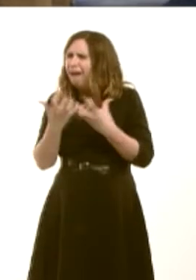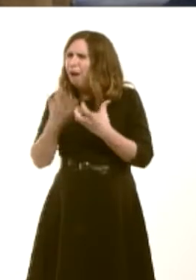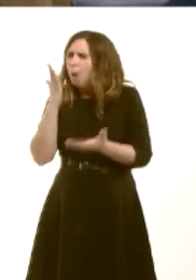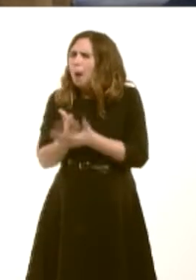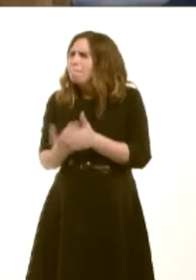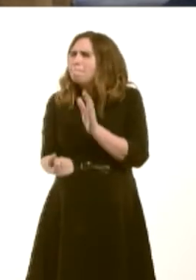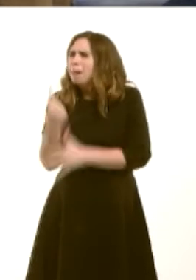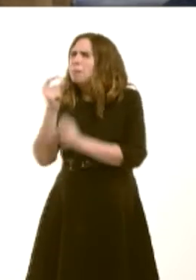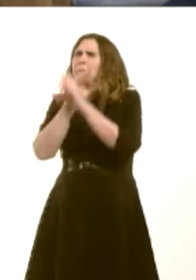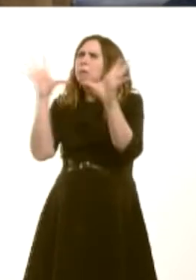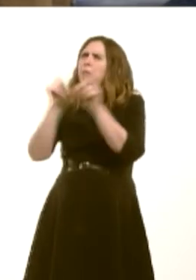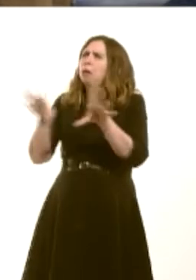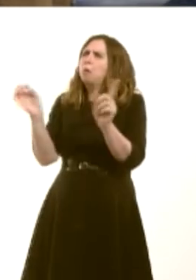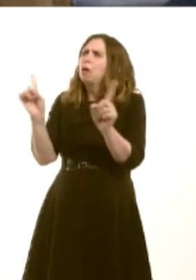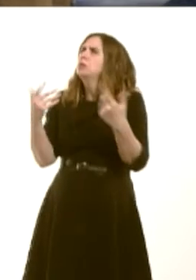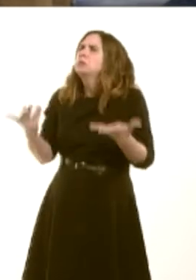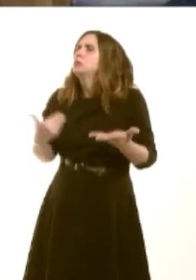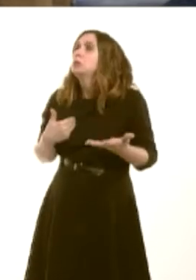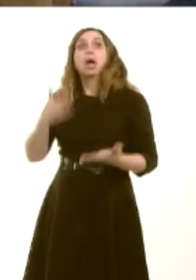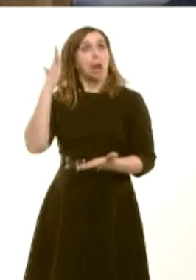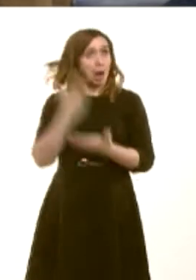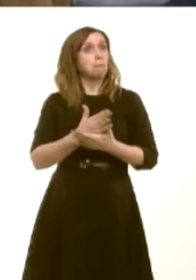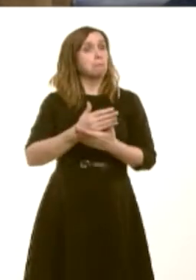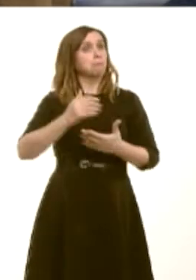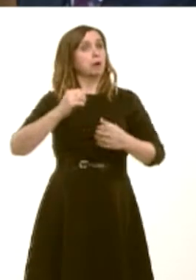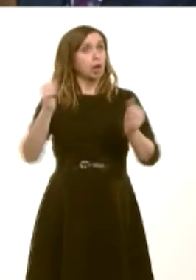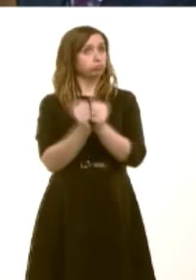So, we could not give a commitment to introducing a right at this stage, although we all recognise